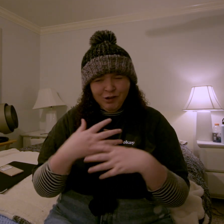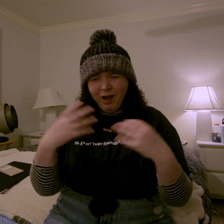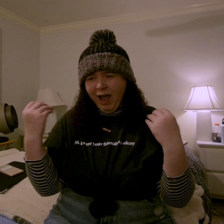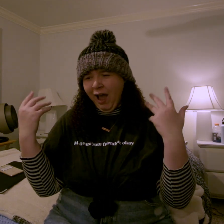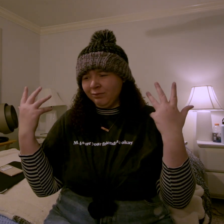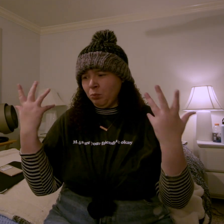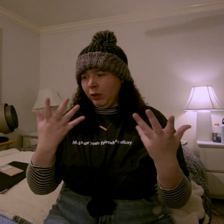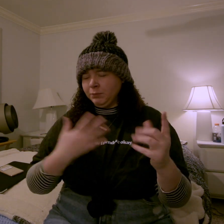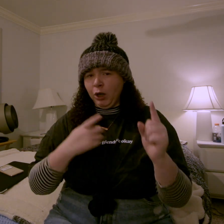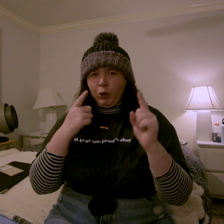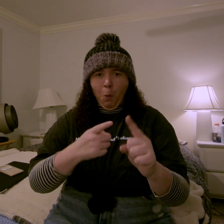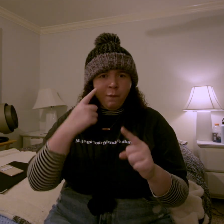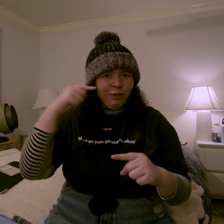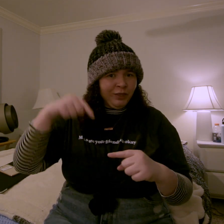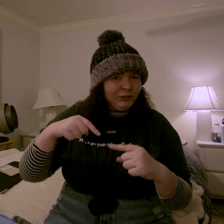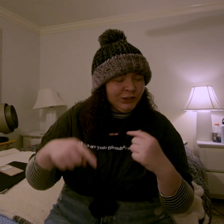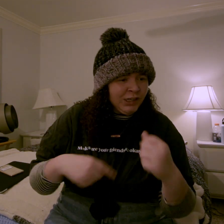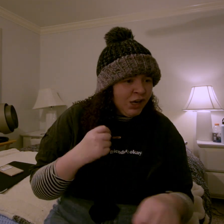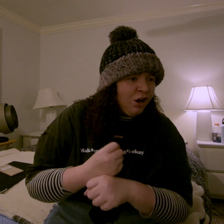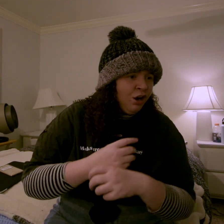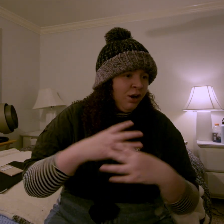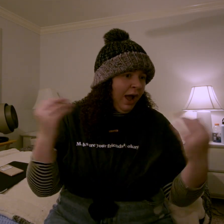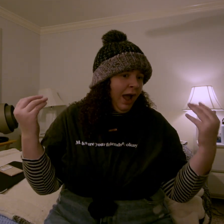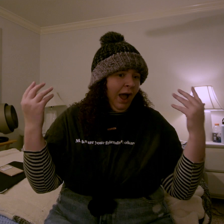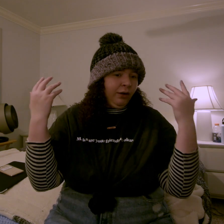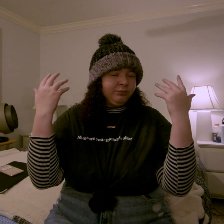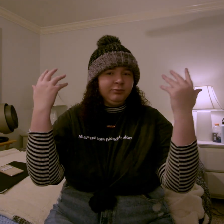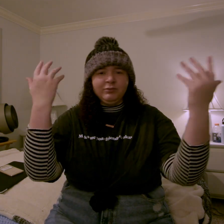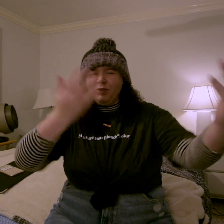and what's my goal for this year